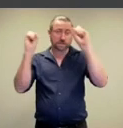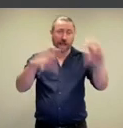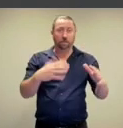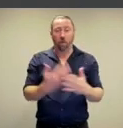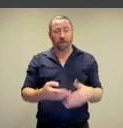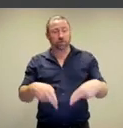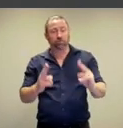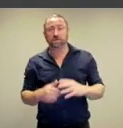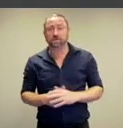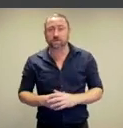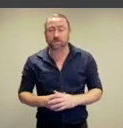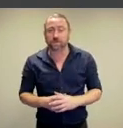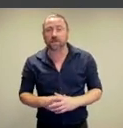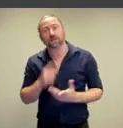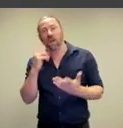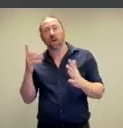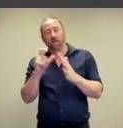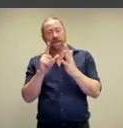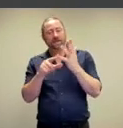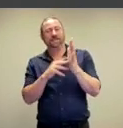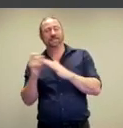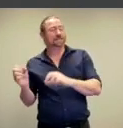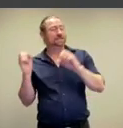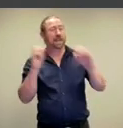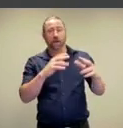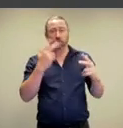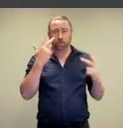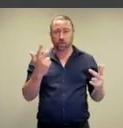produce in the streets. This dumping highlights